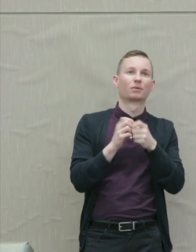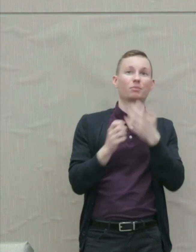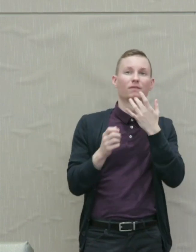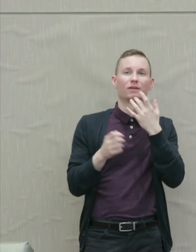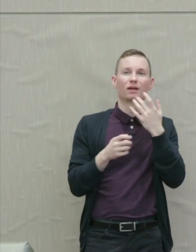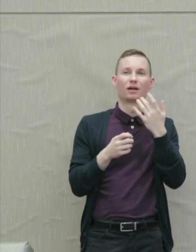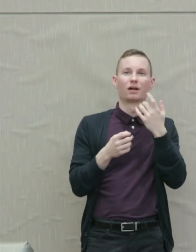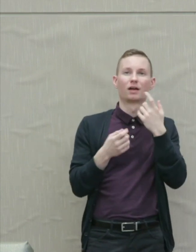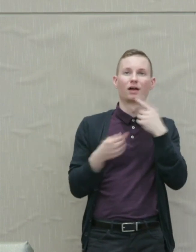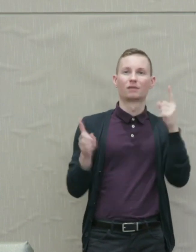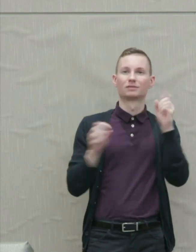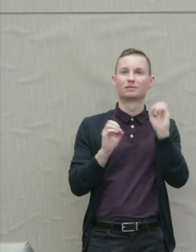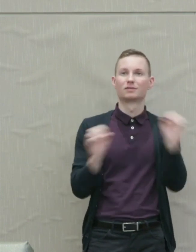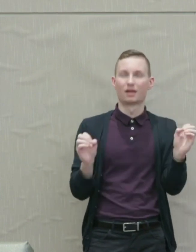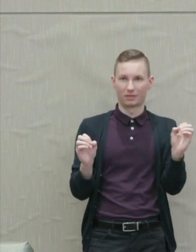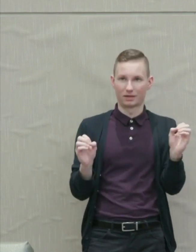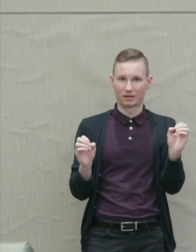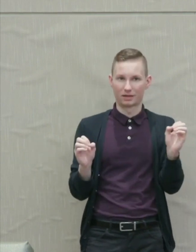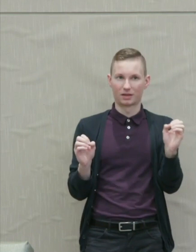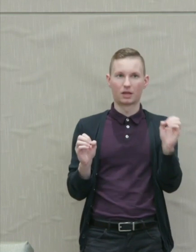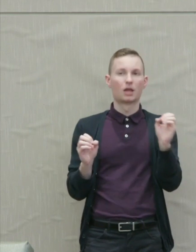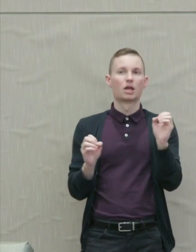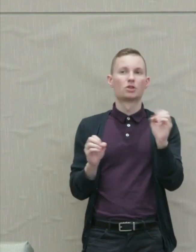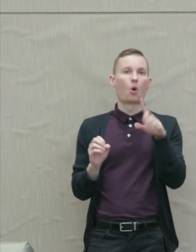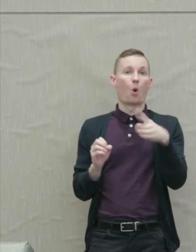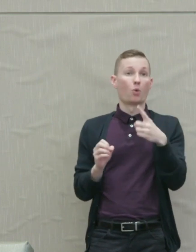long as they make those people suffer.